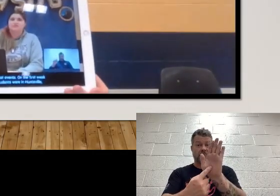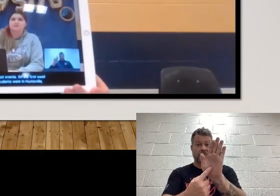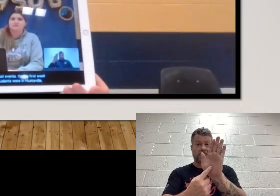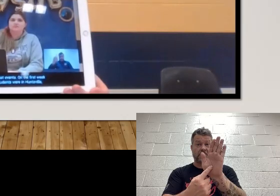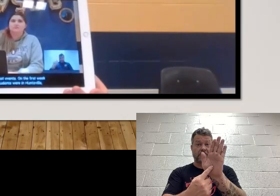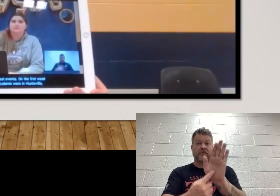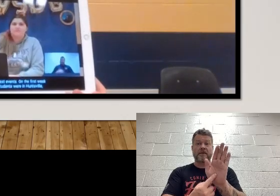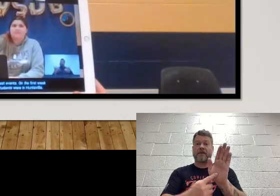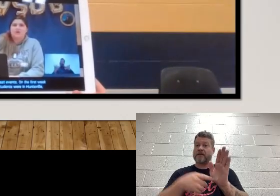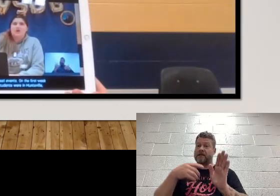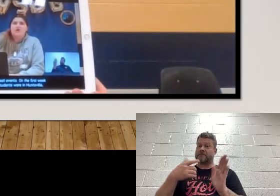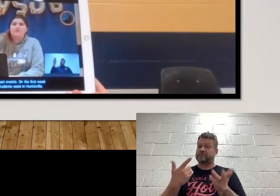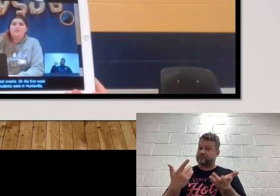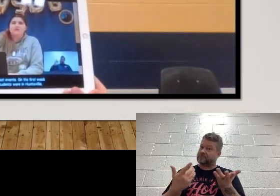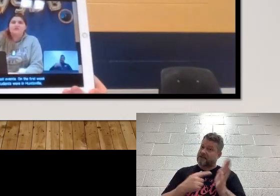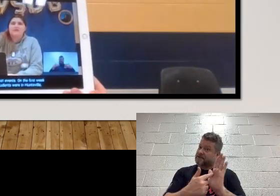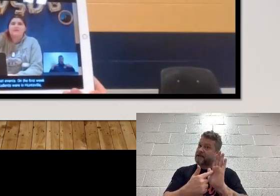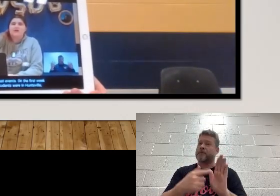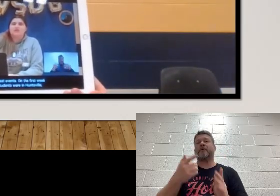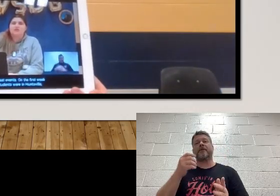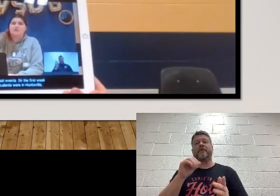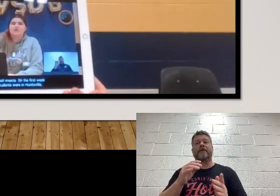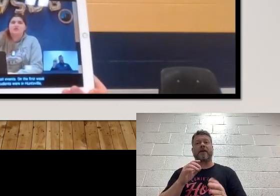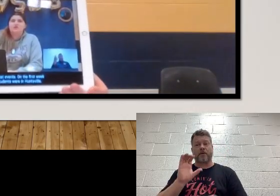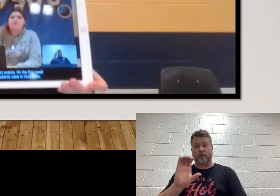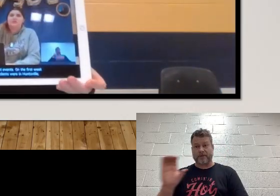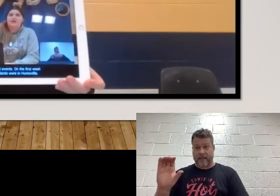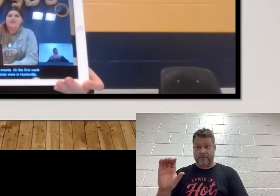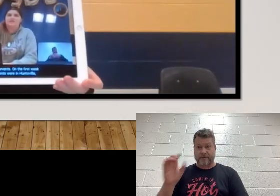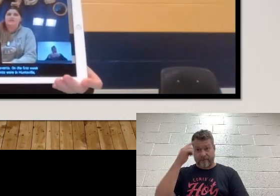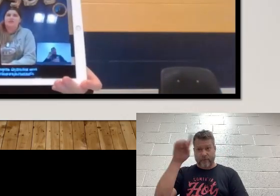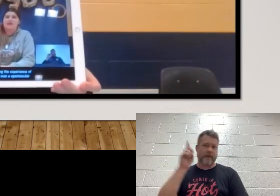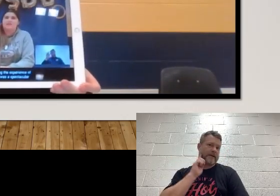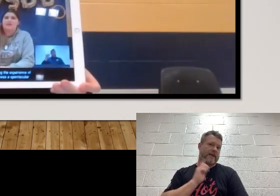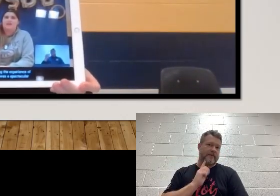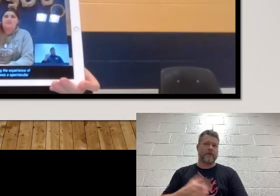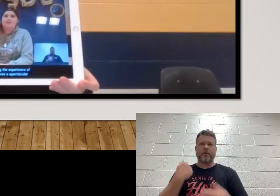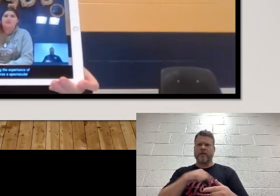of closed captioning for the Deaf. As you can see we have a YouTube video with the